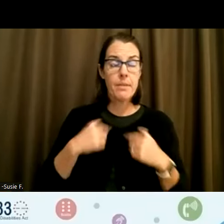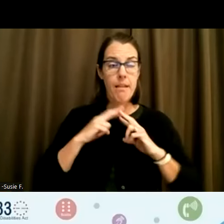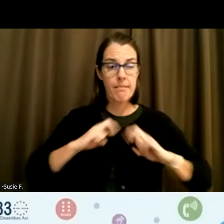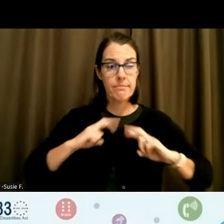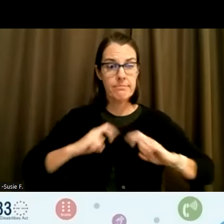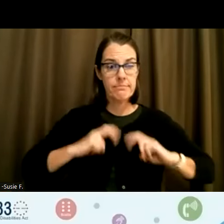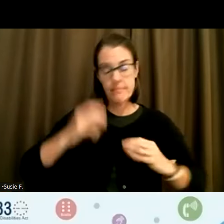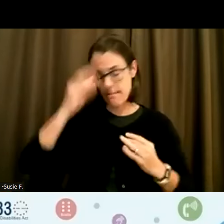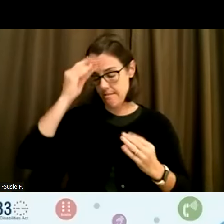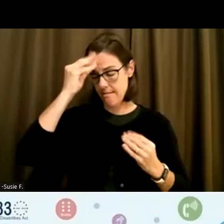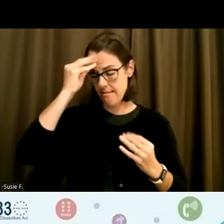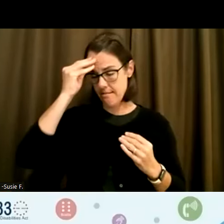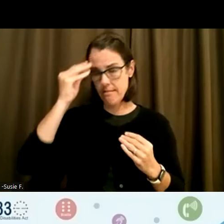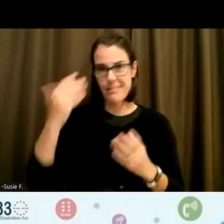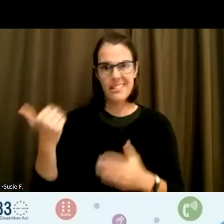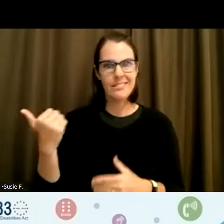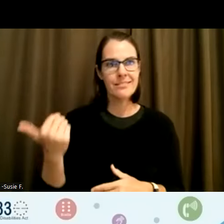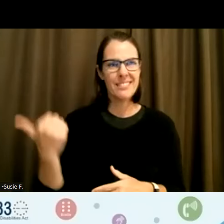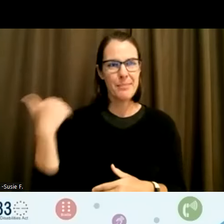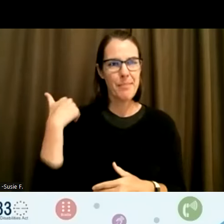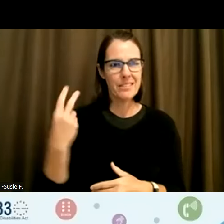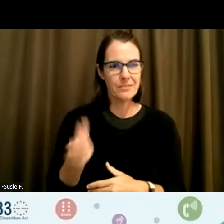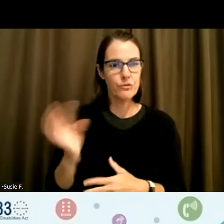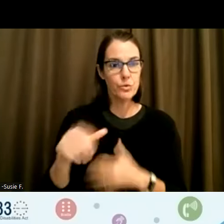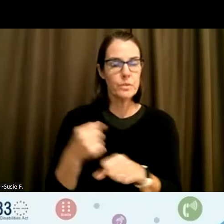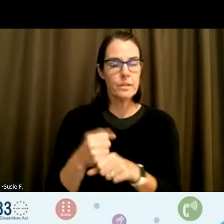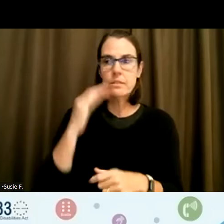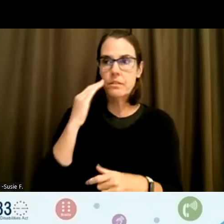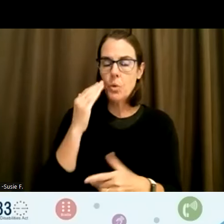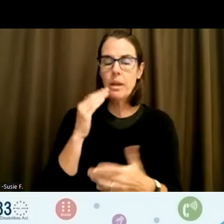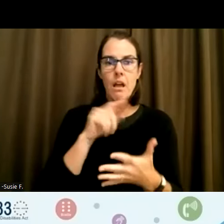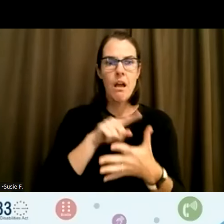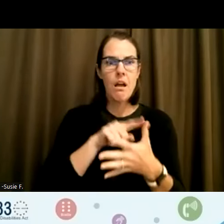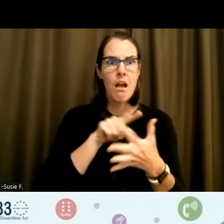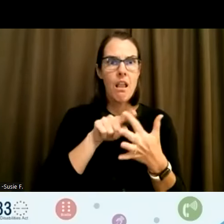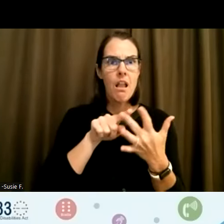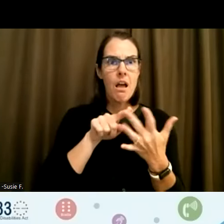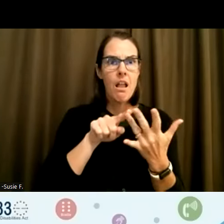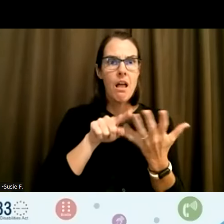in the last few years, knowing that I've gone through all of these things and not understood why I went through them.